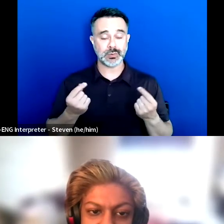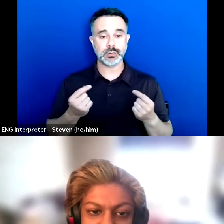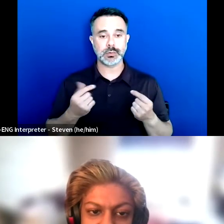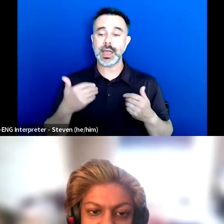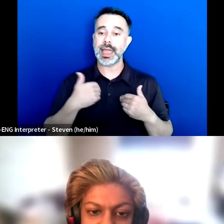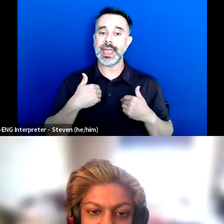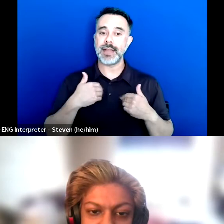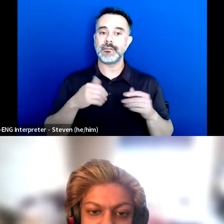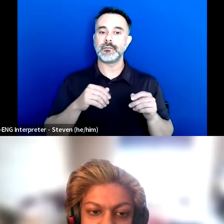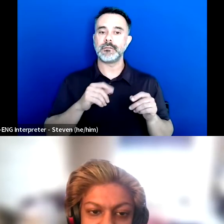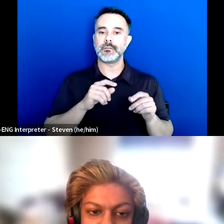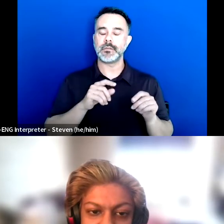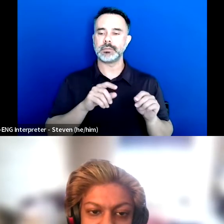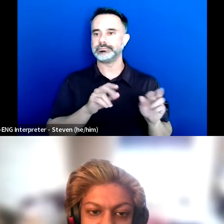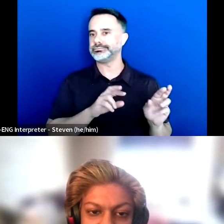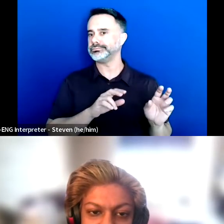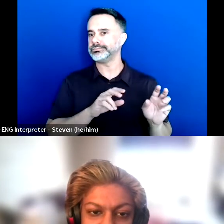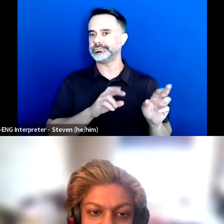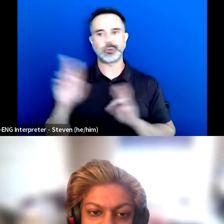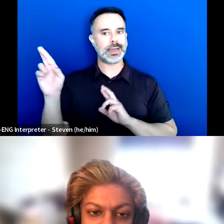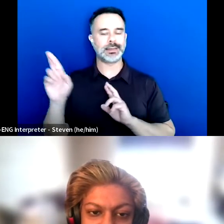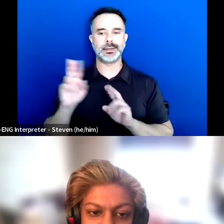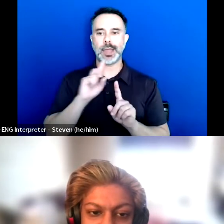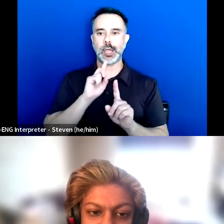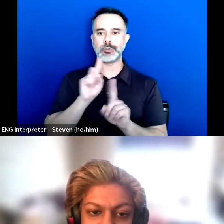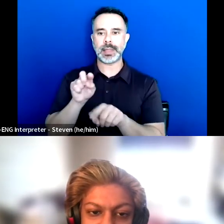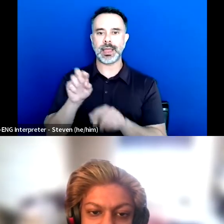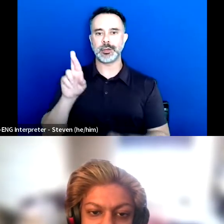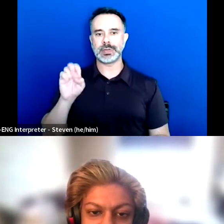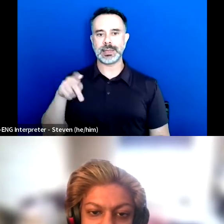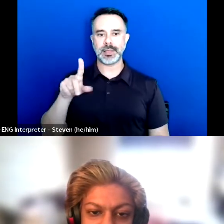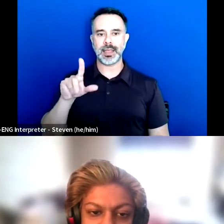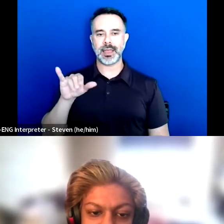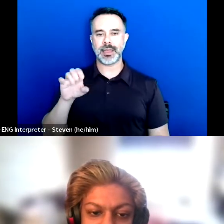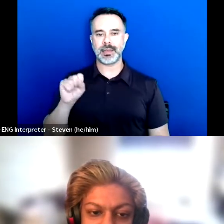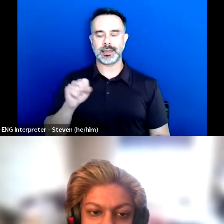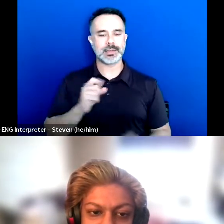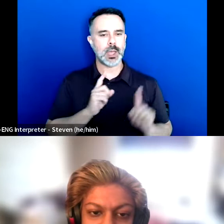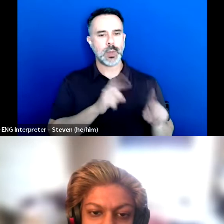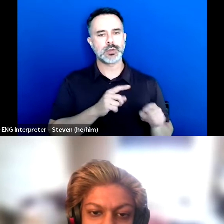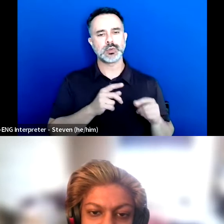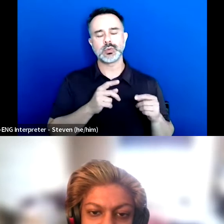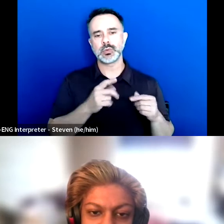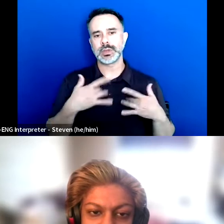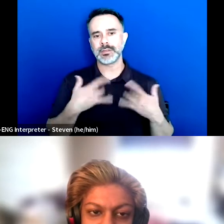So, for example, I went to a hospital appointment with my partner the other day, and I had a conversation with them.